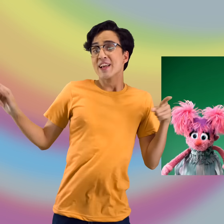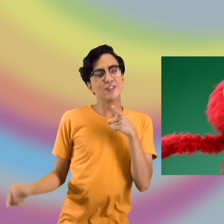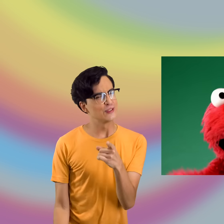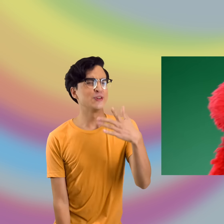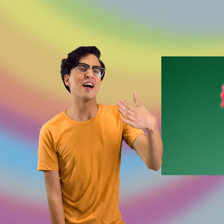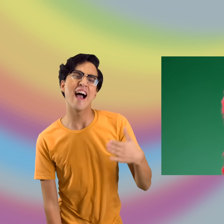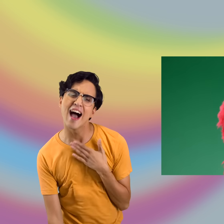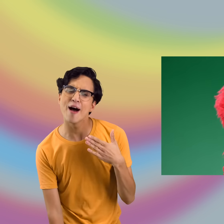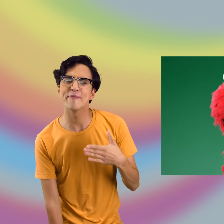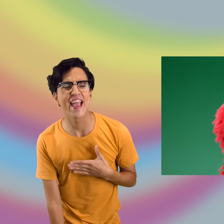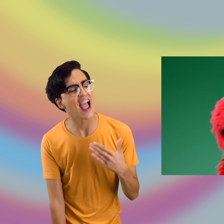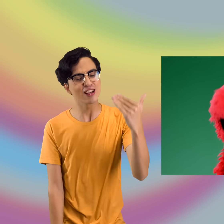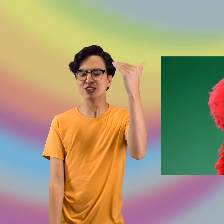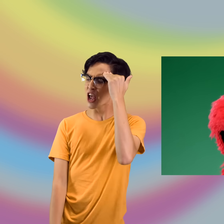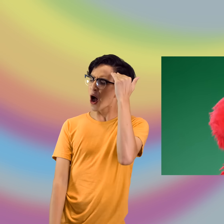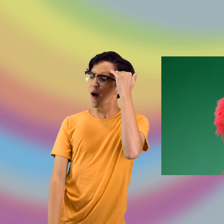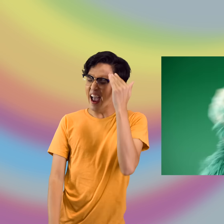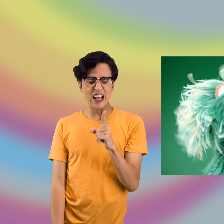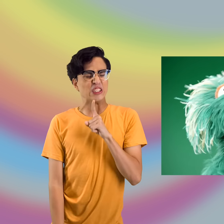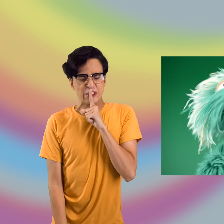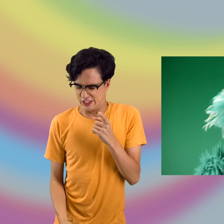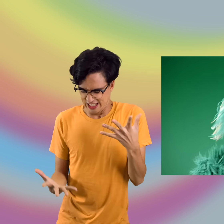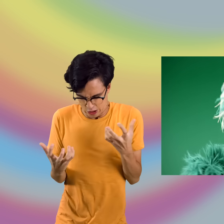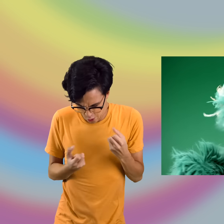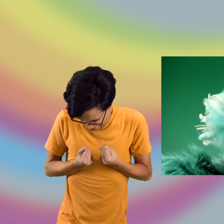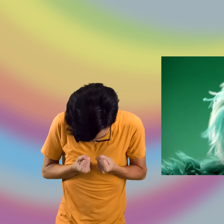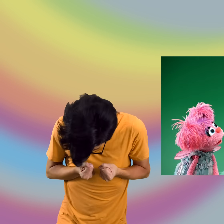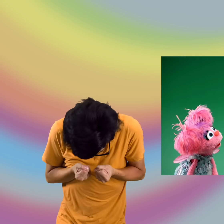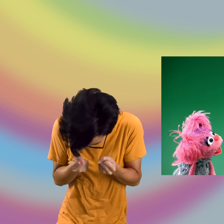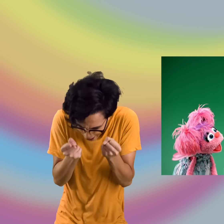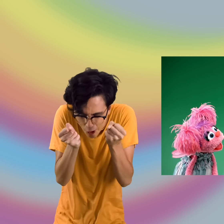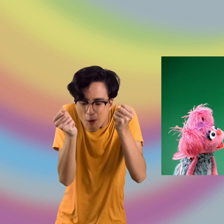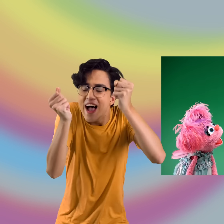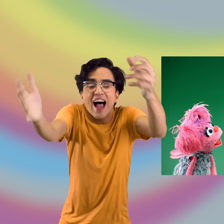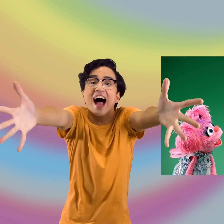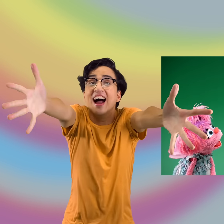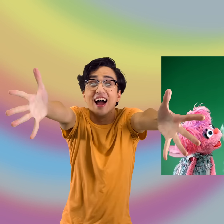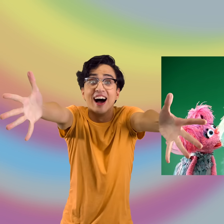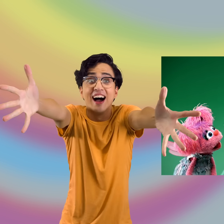(ELMO SINGING) If you're happy and you know it (ROSITA SINGING) and you really wanna show it-- Let’s show it!